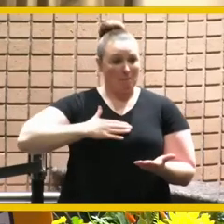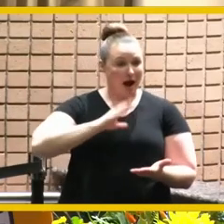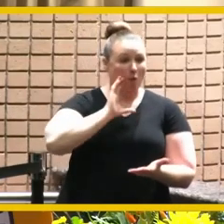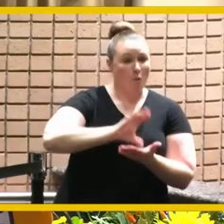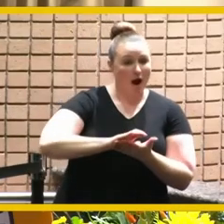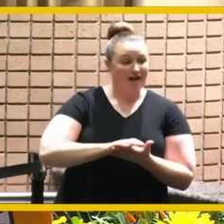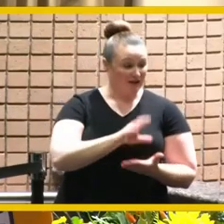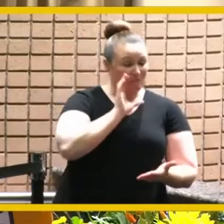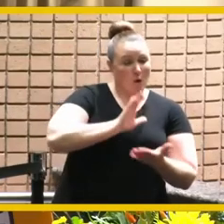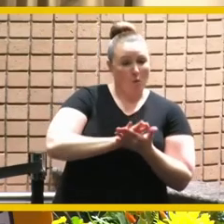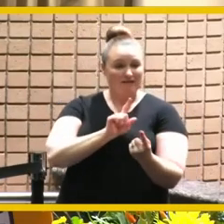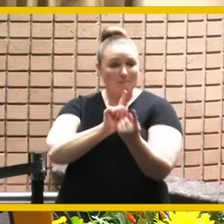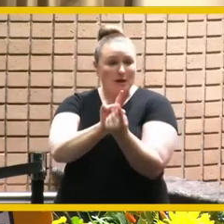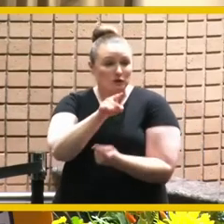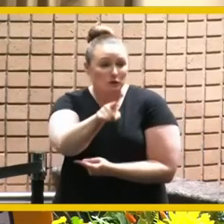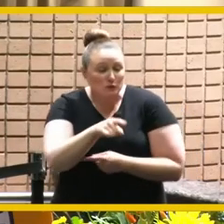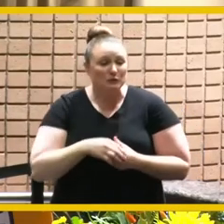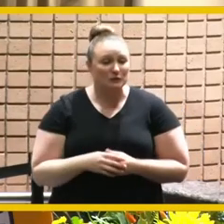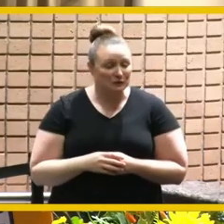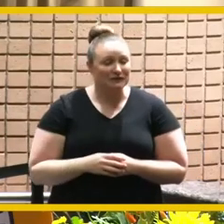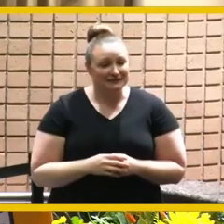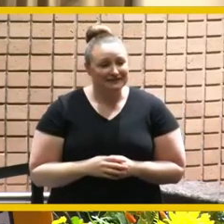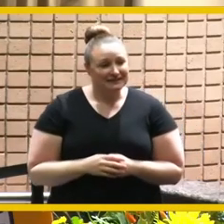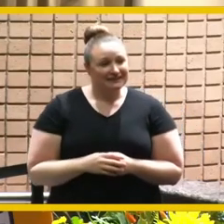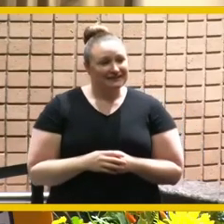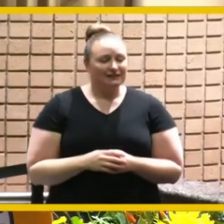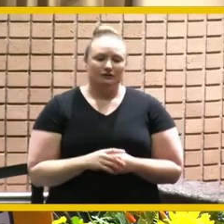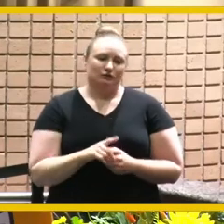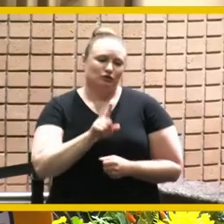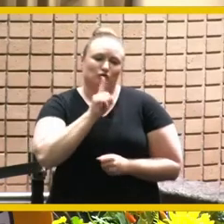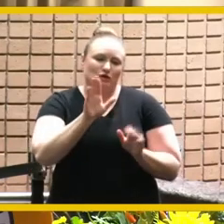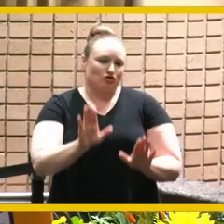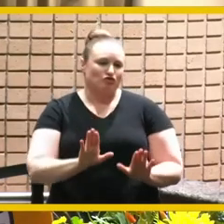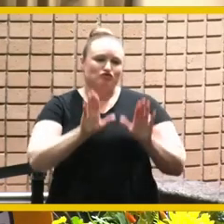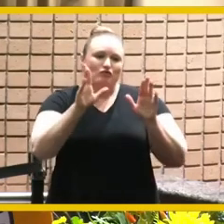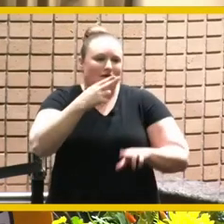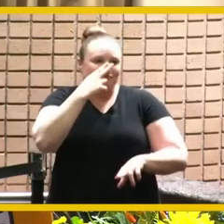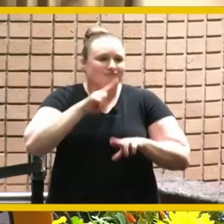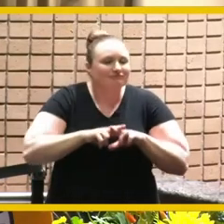up close and personal and and we had you know great adventures you know hiking and doing